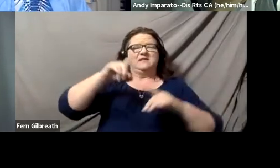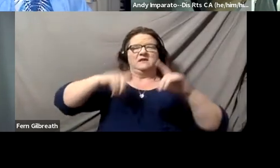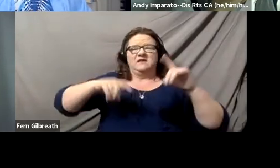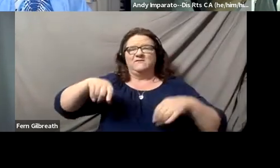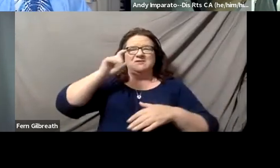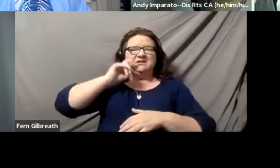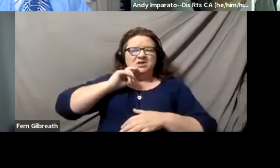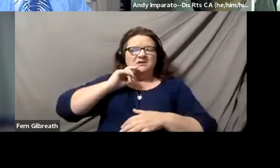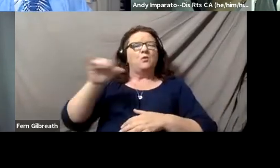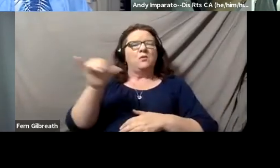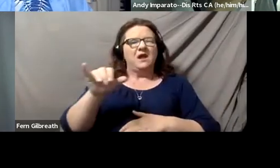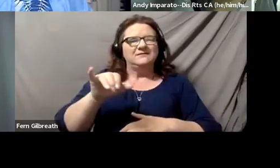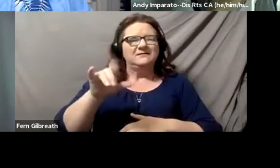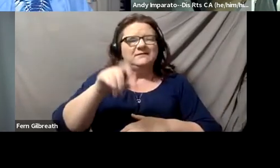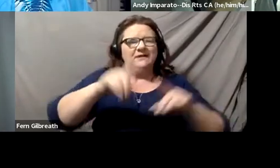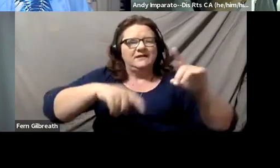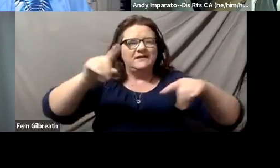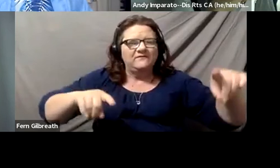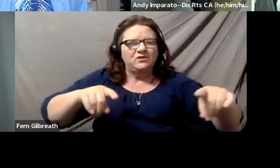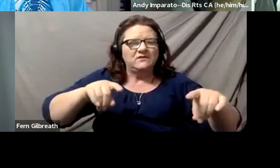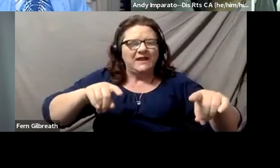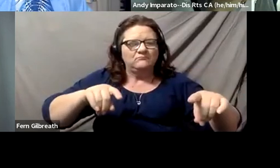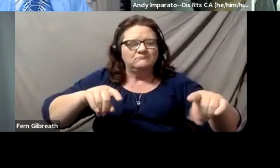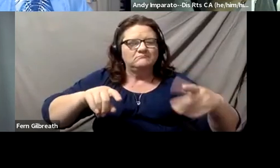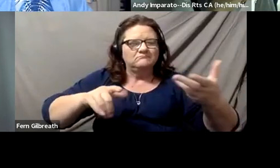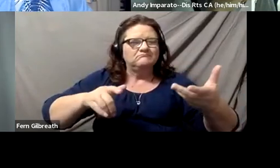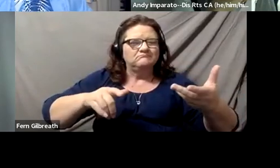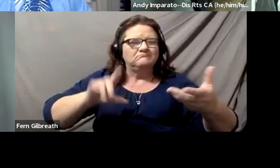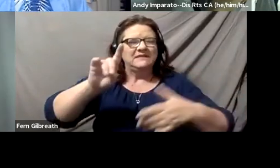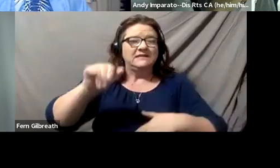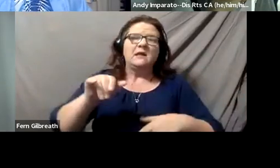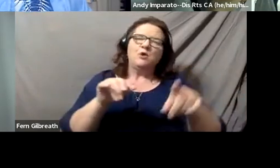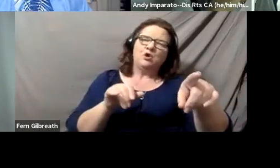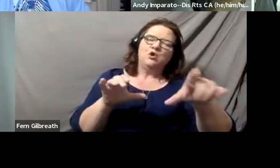we need to, as you are doing, Lauren, really looking at what are the biases